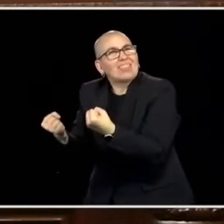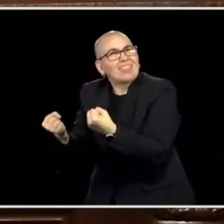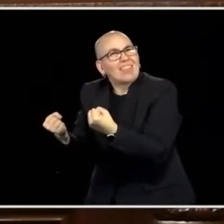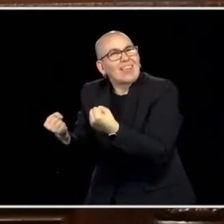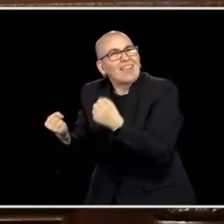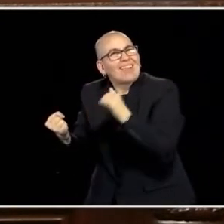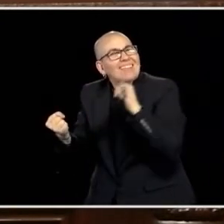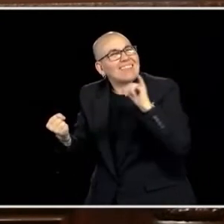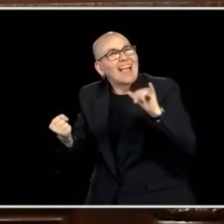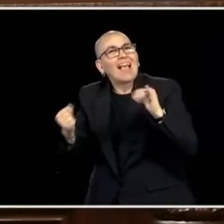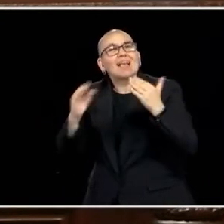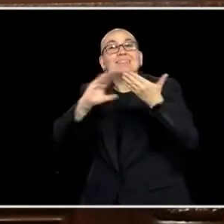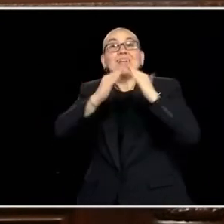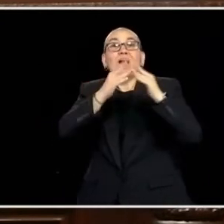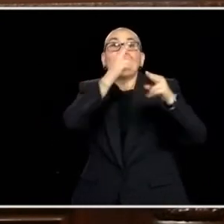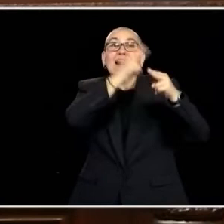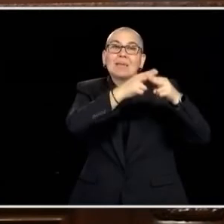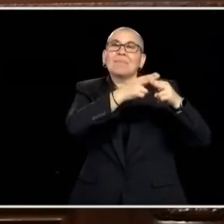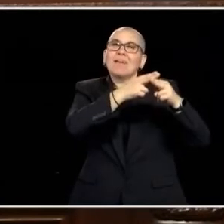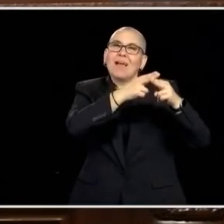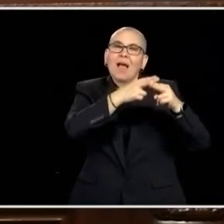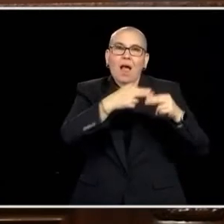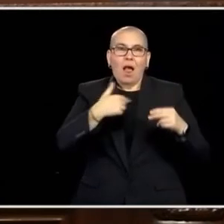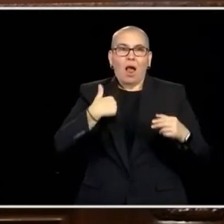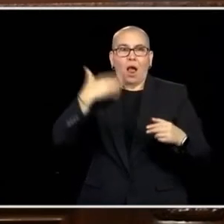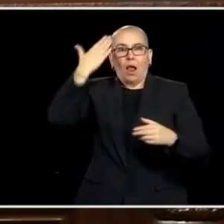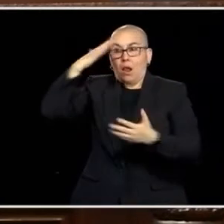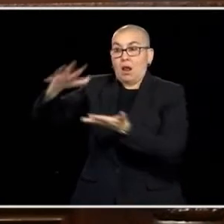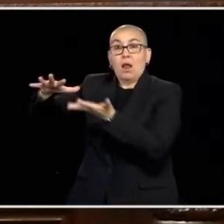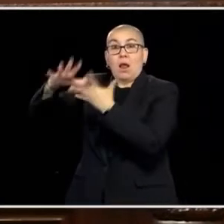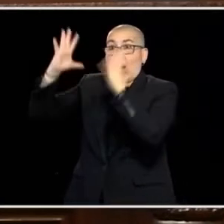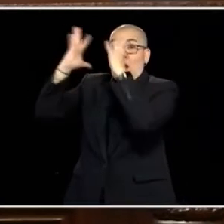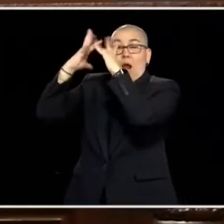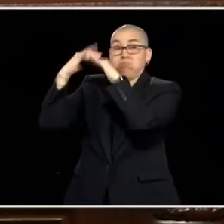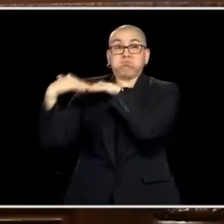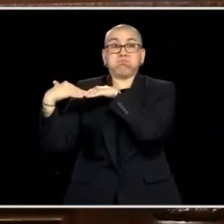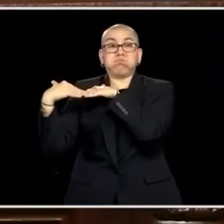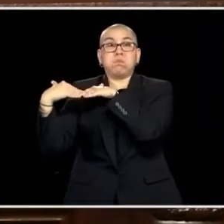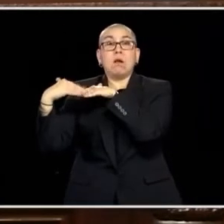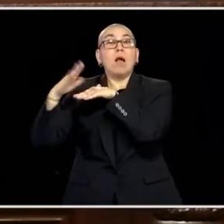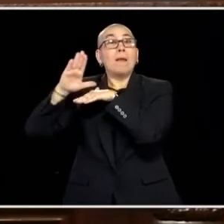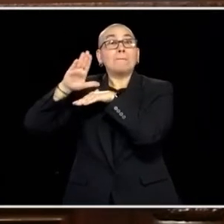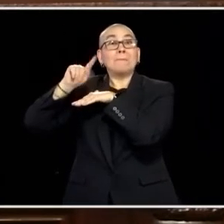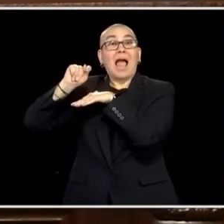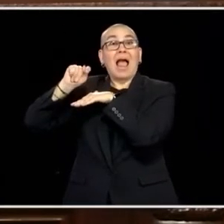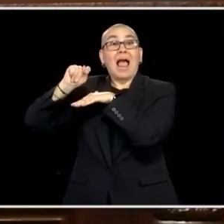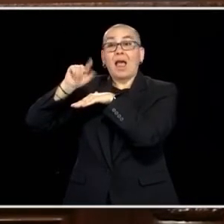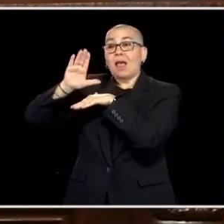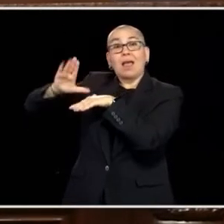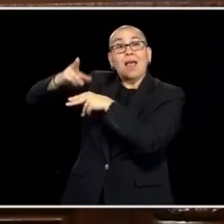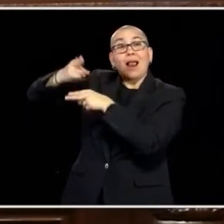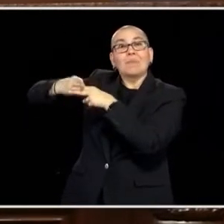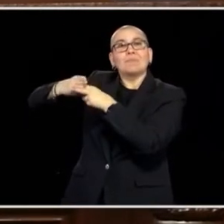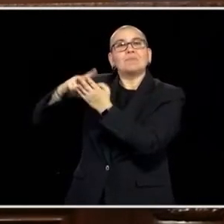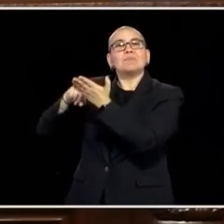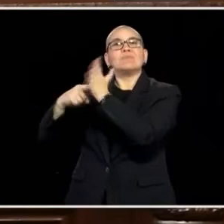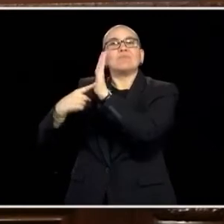OUR TAOPE, WHILE YOU'RE WOUNDED, YOU WILL CERTAINLY HEAL. YOUR STRENGTH AND RESILIENCE, MAYOR, WAS ON DISPLAY.